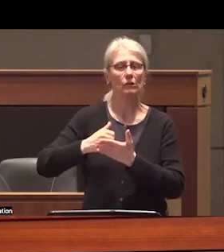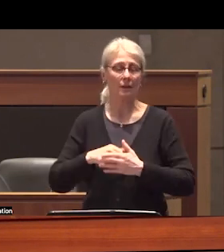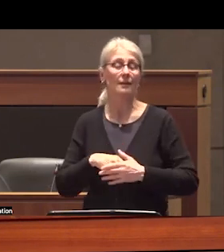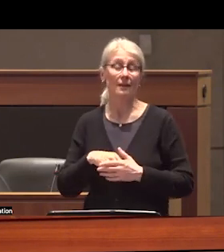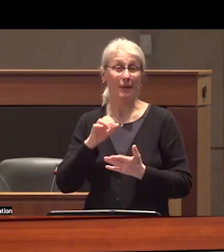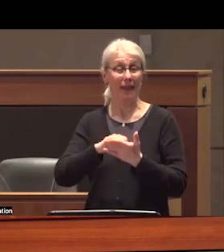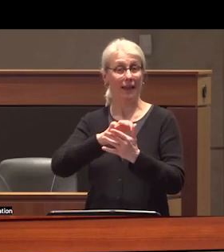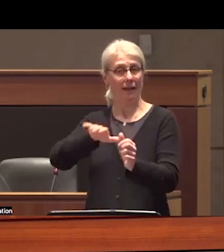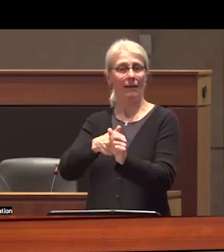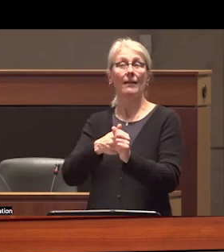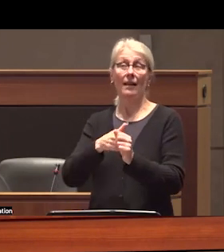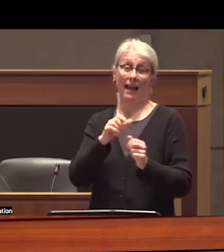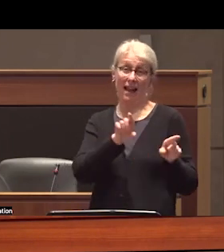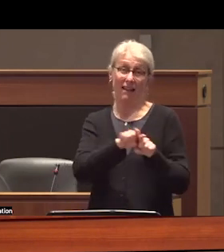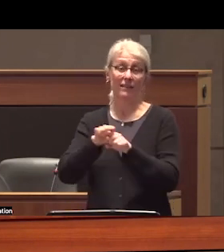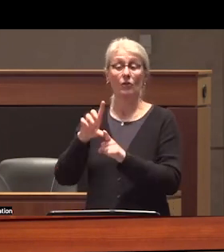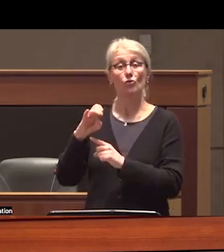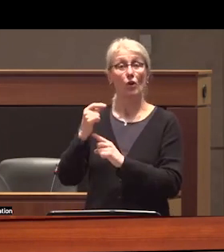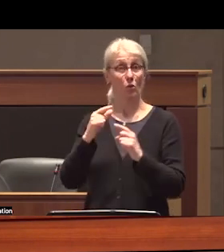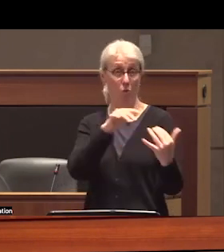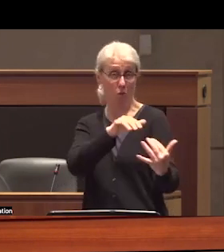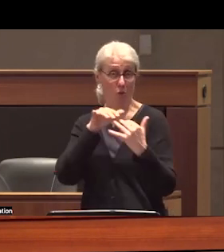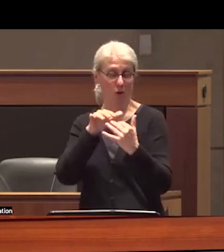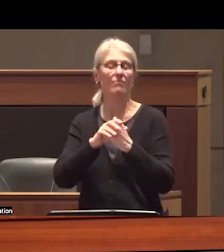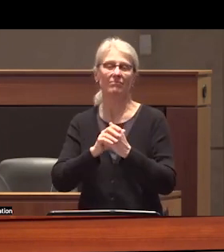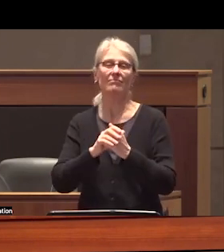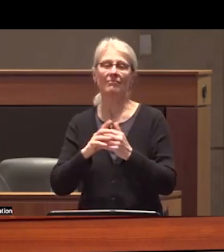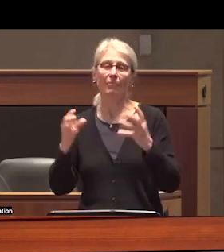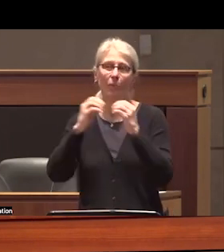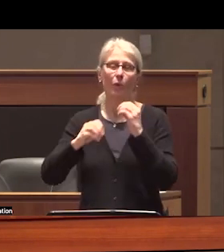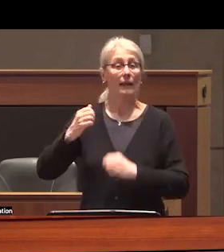the War on Drugs that produces the conditions that enable Canadian resource companies to operate with